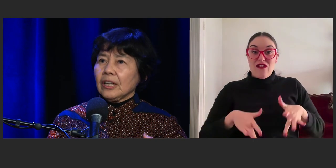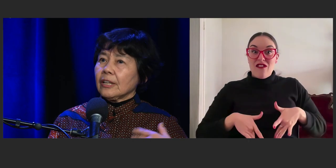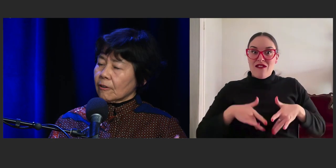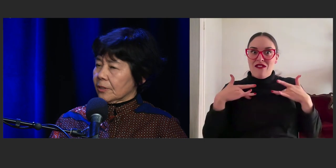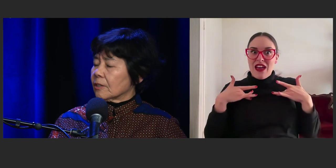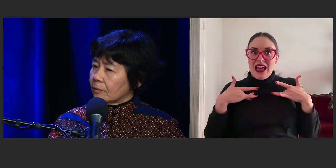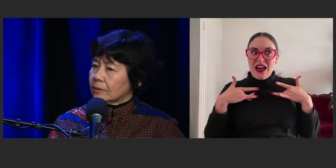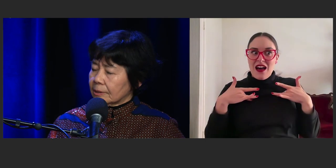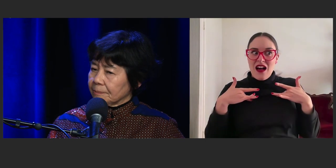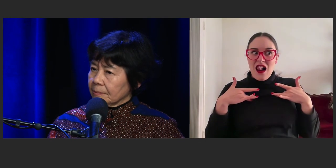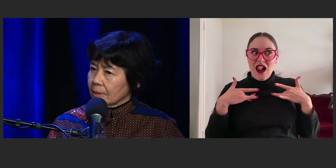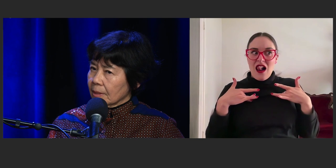of the novel.